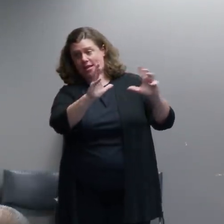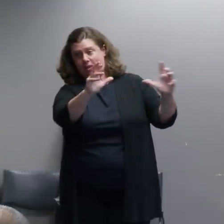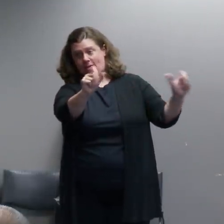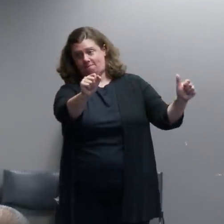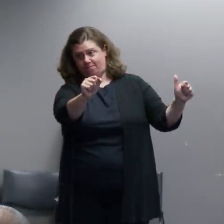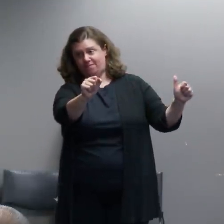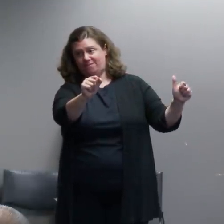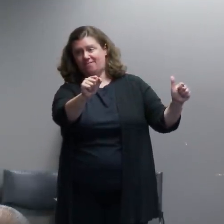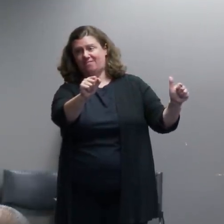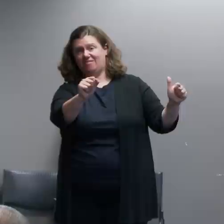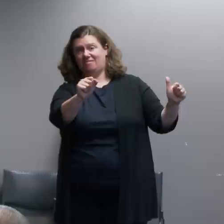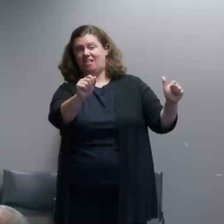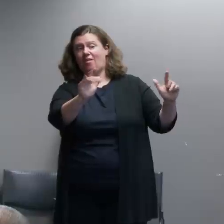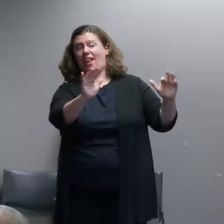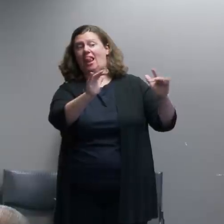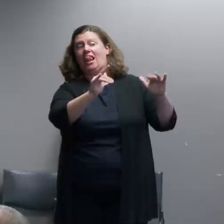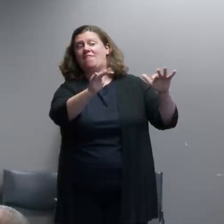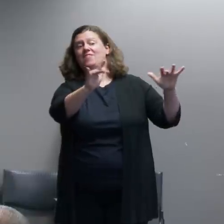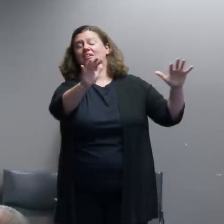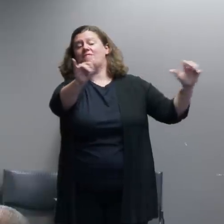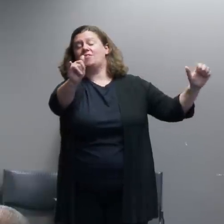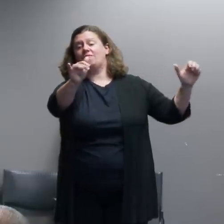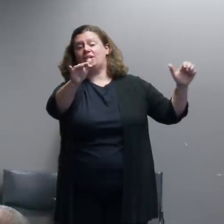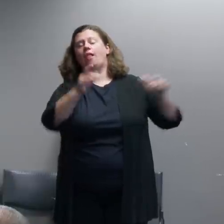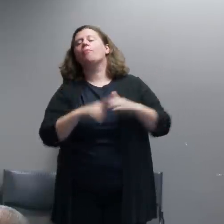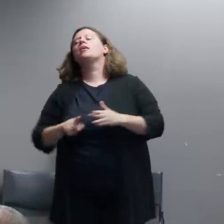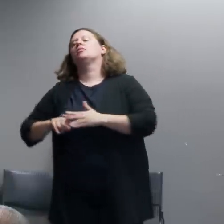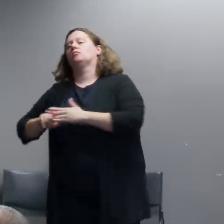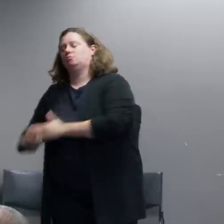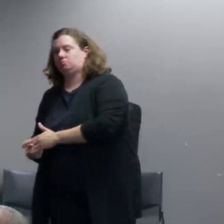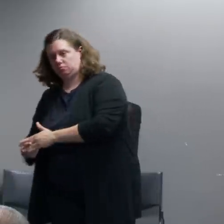and the attack was still happening before deploying CS gas.